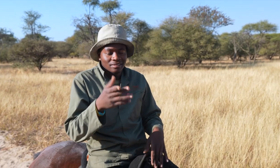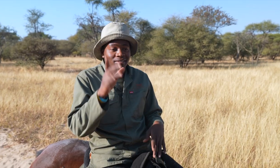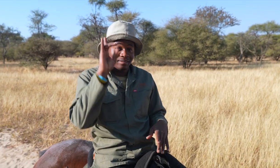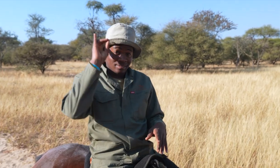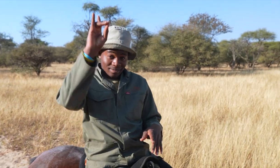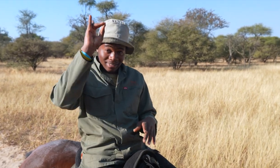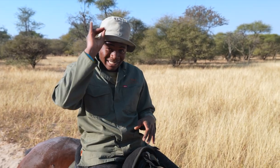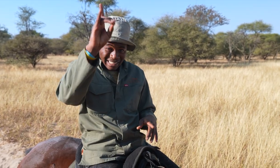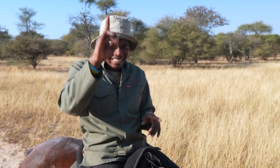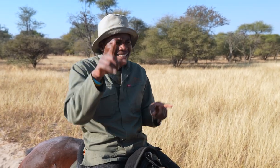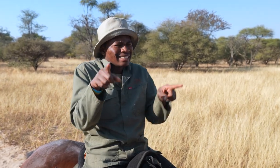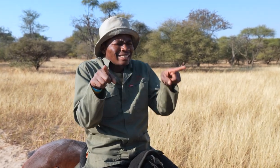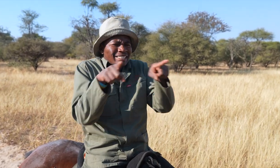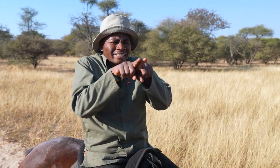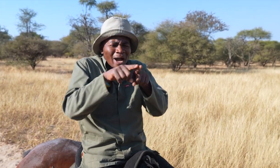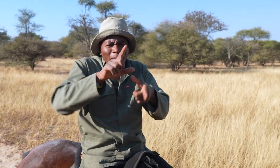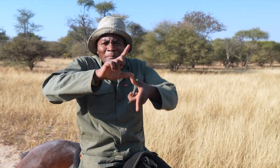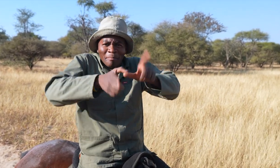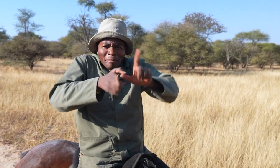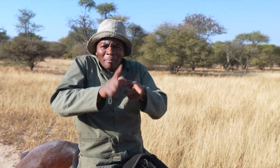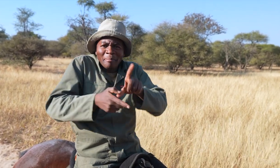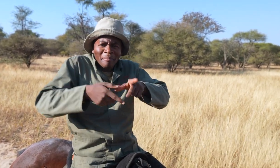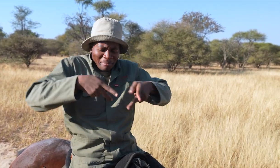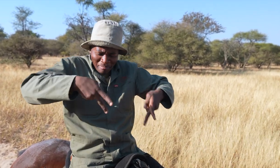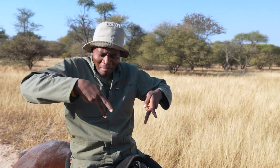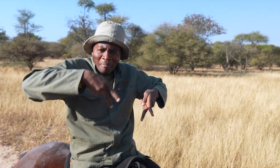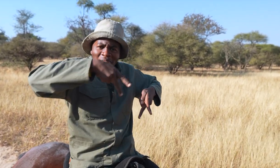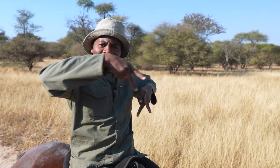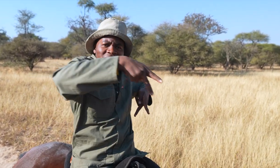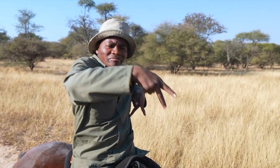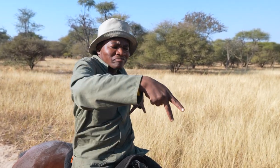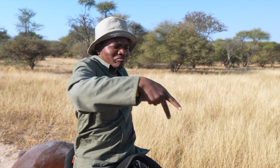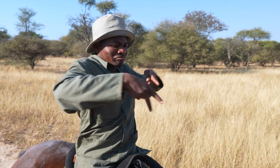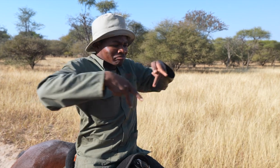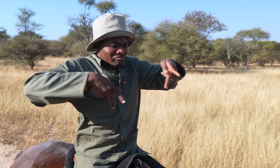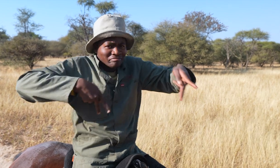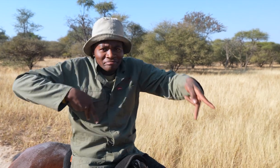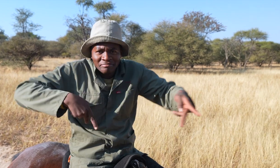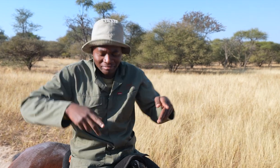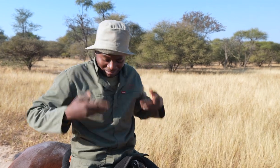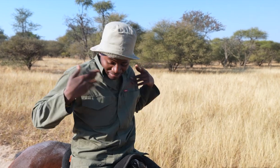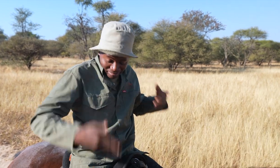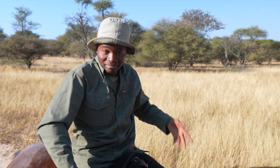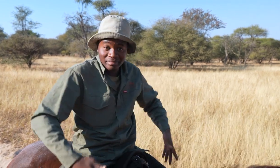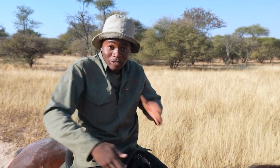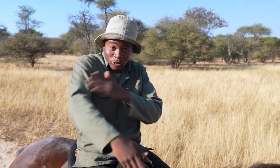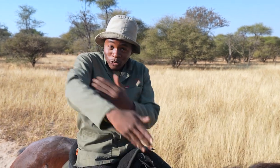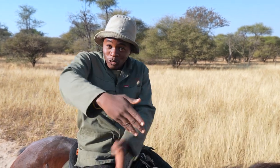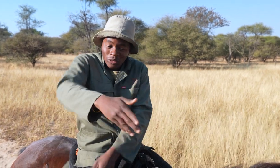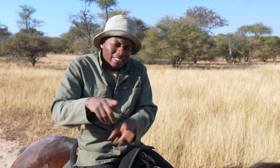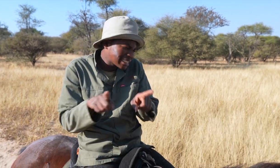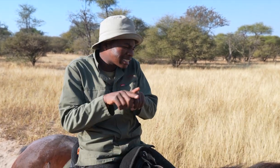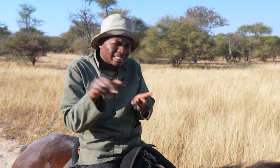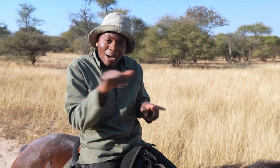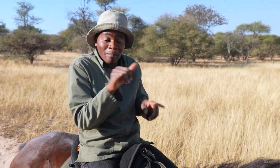The giraffes have to walk by alternating both legs on one side and then the other.